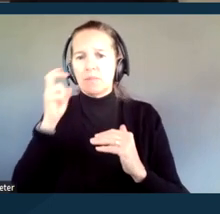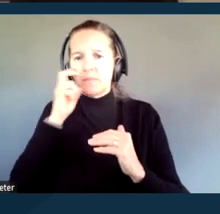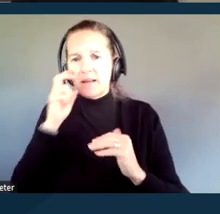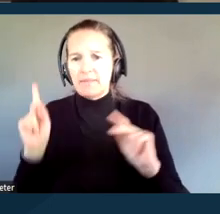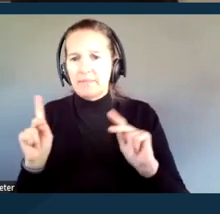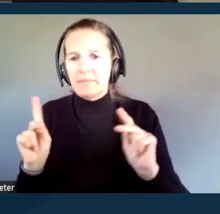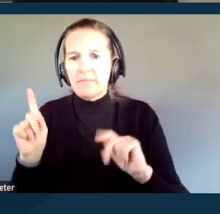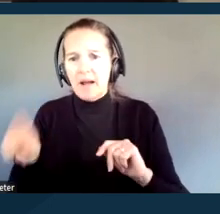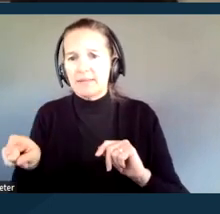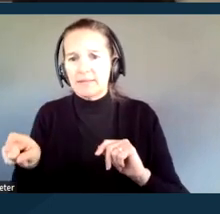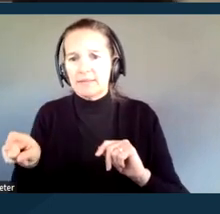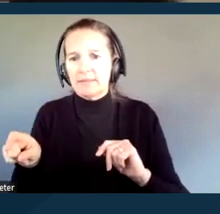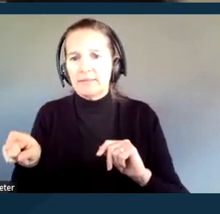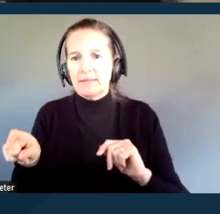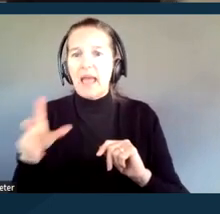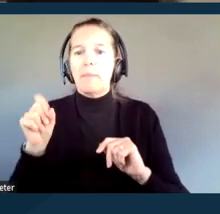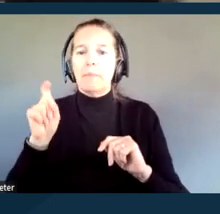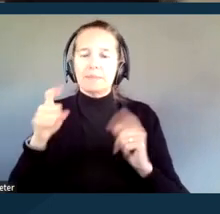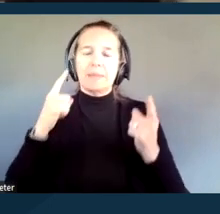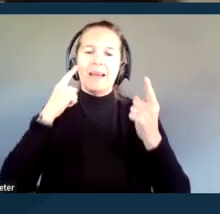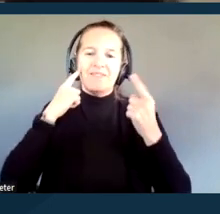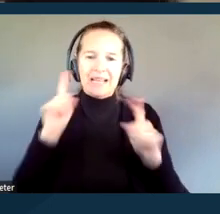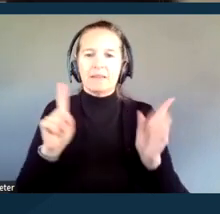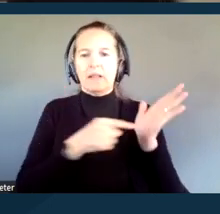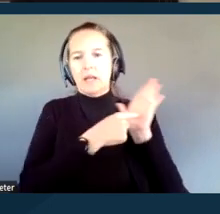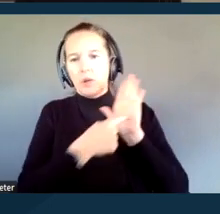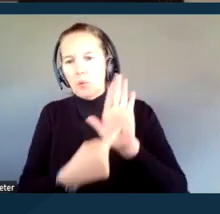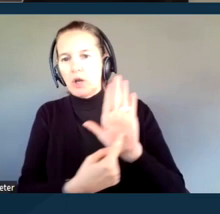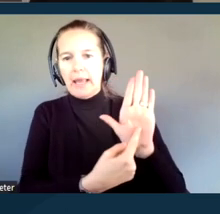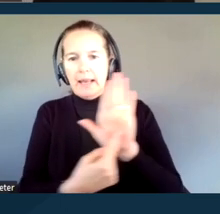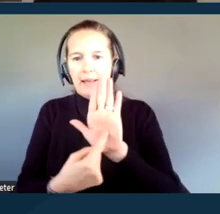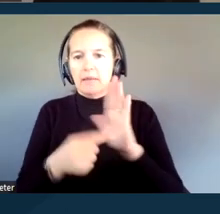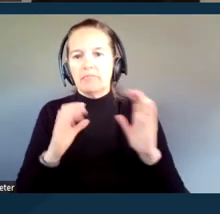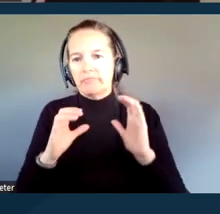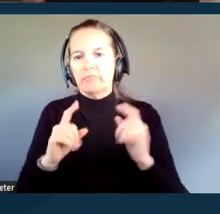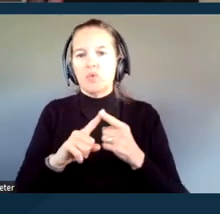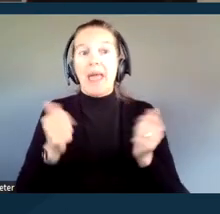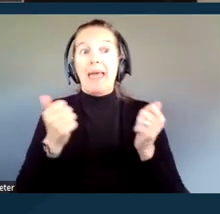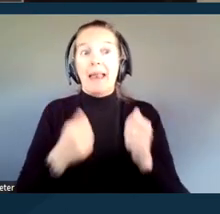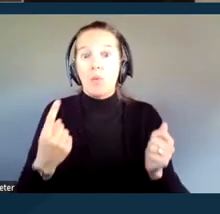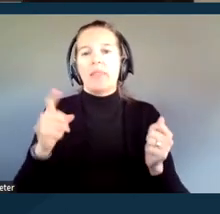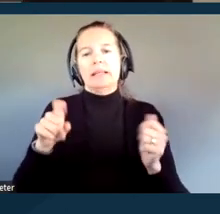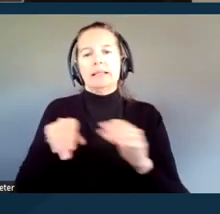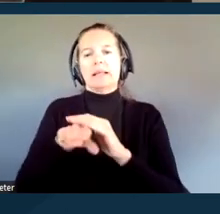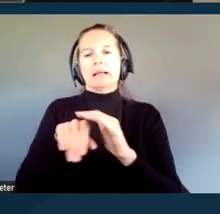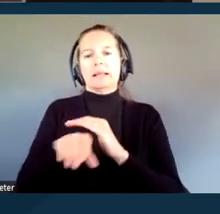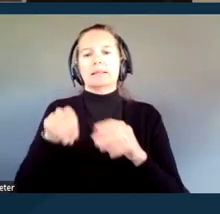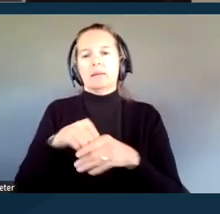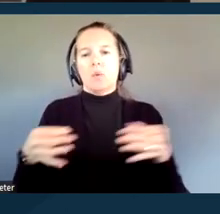and must be effectively communicated to any individual who needs access to the courts. Next slide.